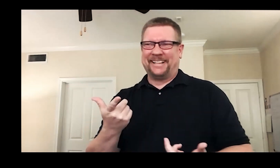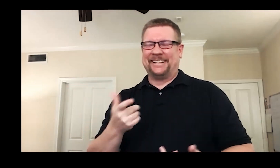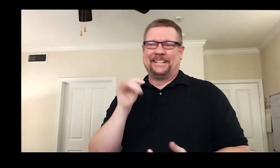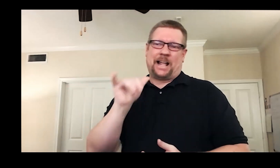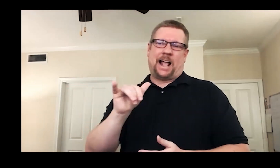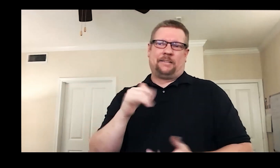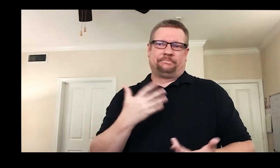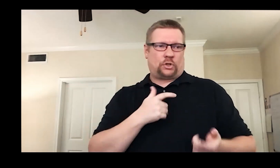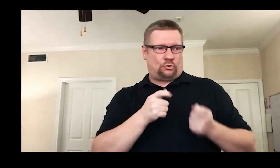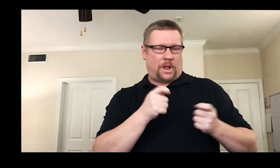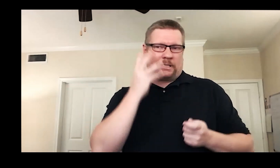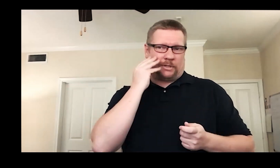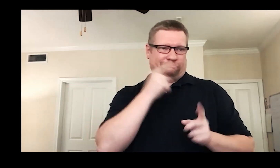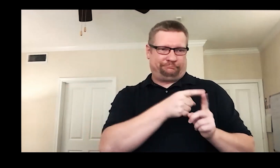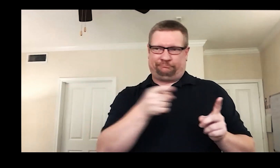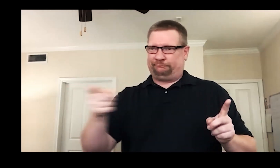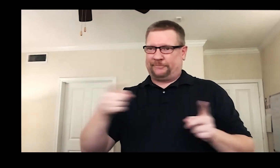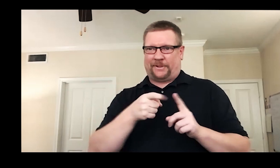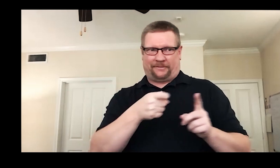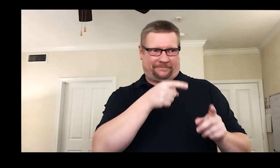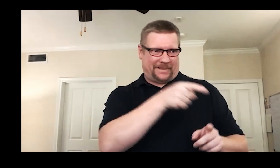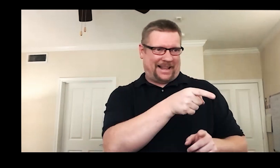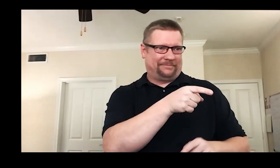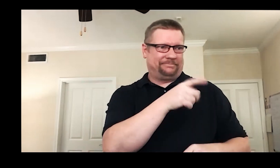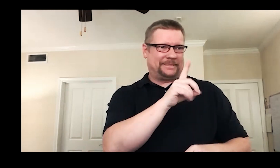There you have it, my full breath of directing so far.